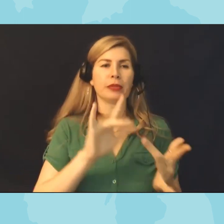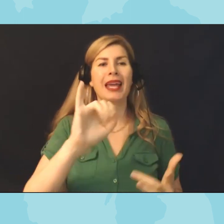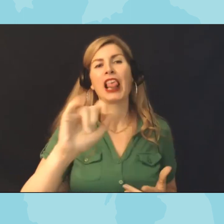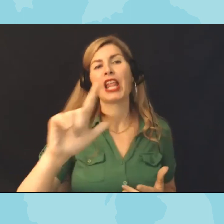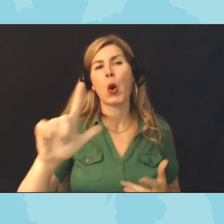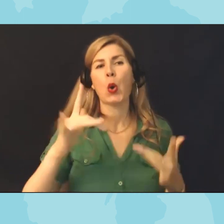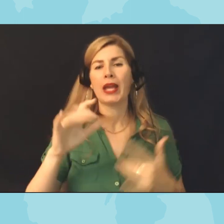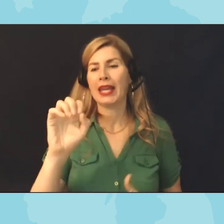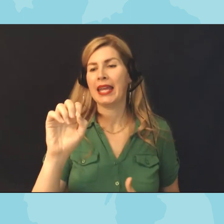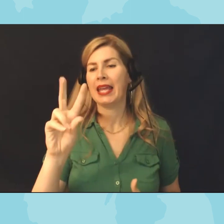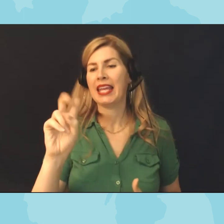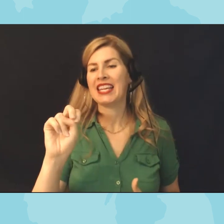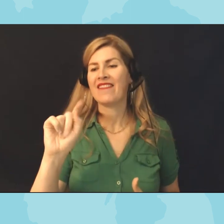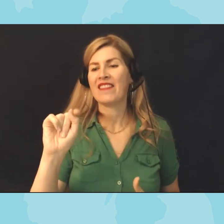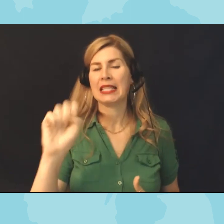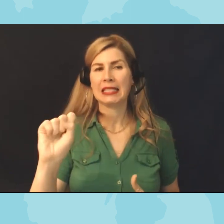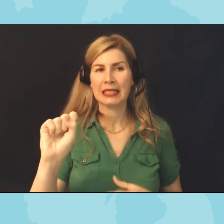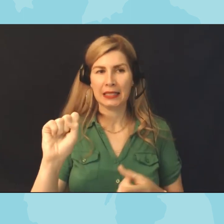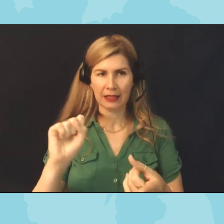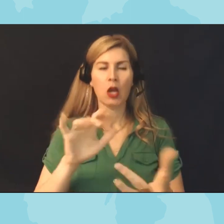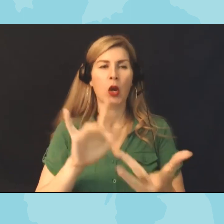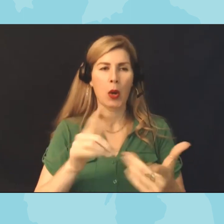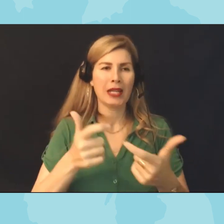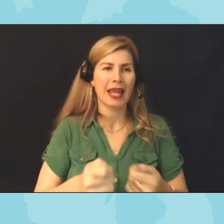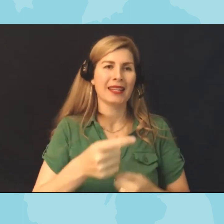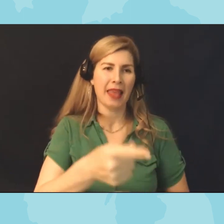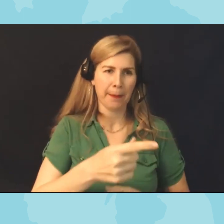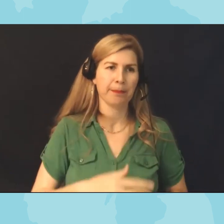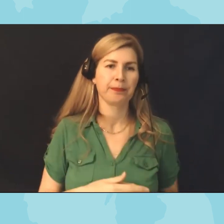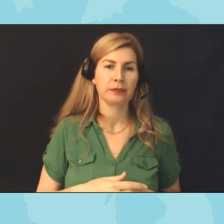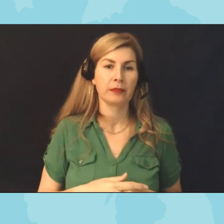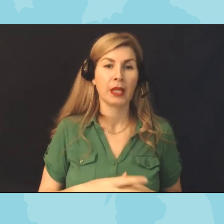the chat that's a theme you'll see um and a note about any questions if have them you absolutely